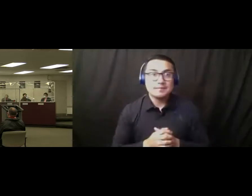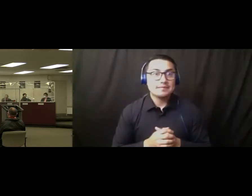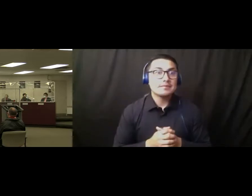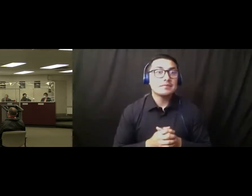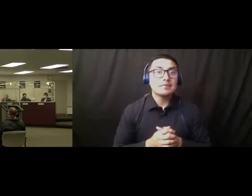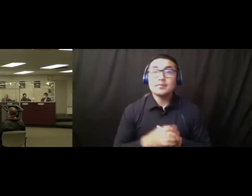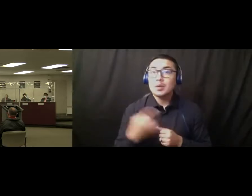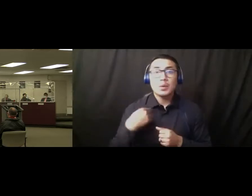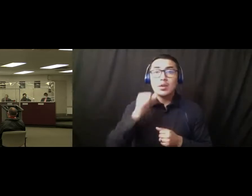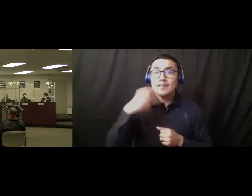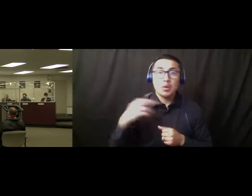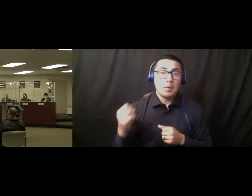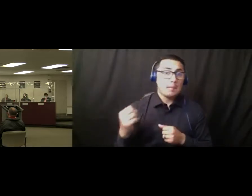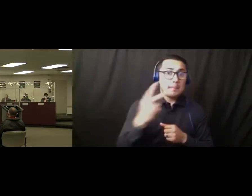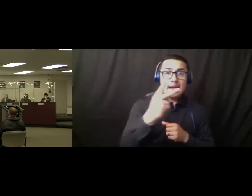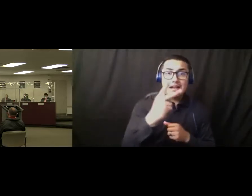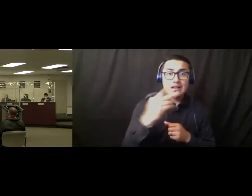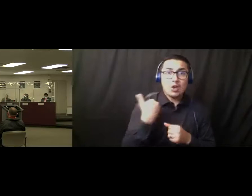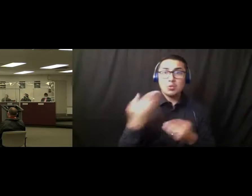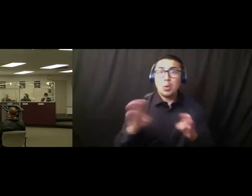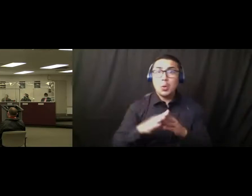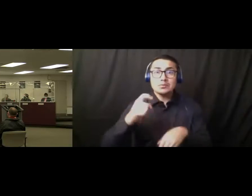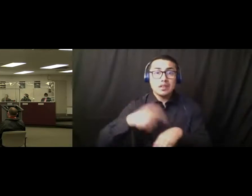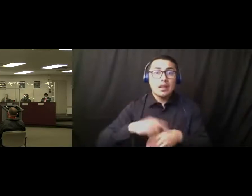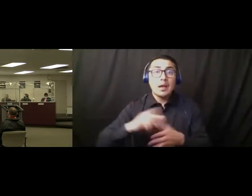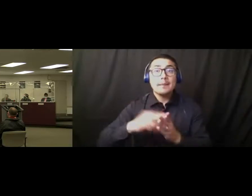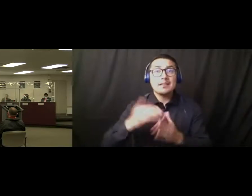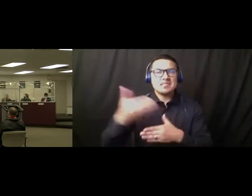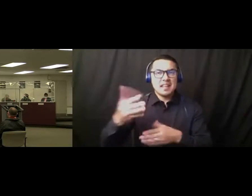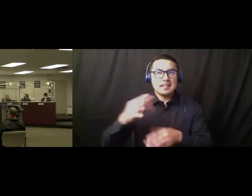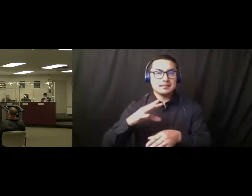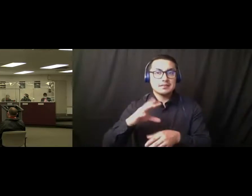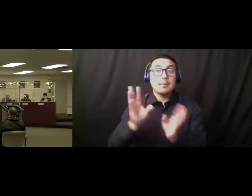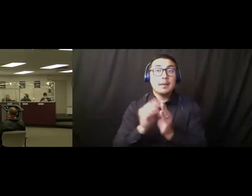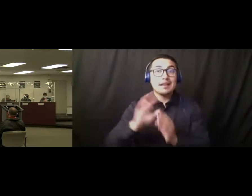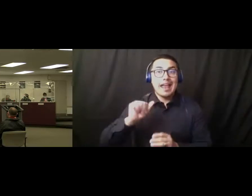to go back into Closed Session, so uh, the date of our next meeting is April 12, 2021.